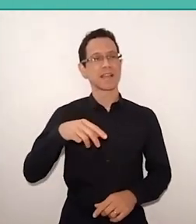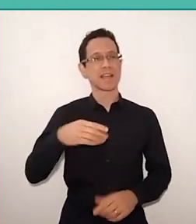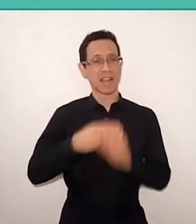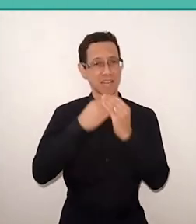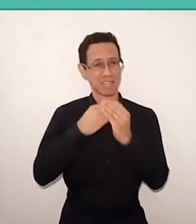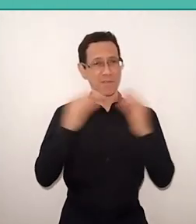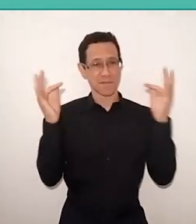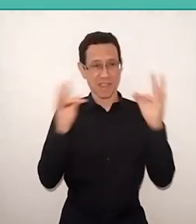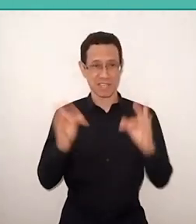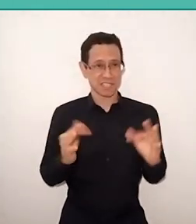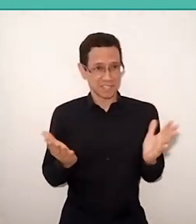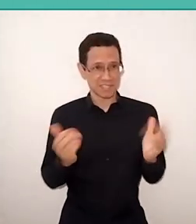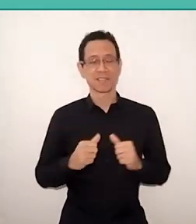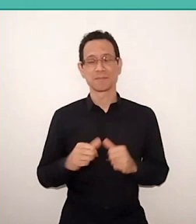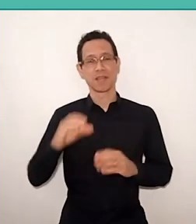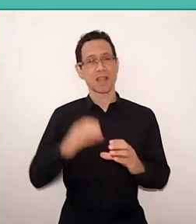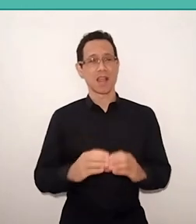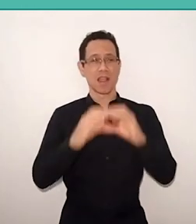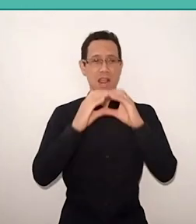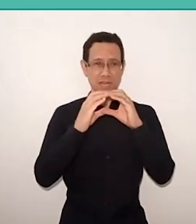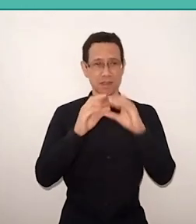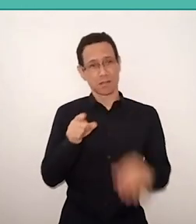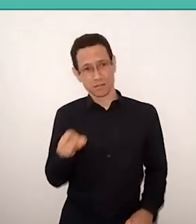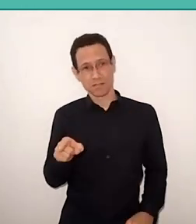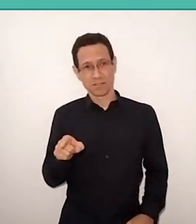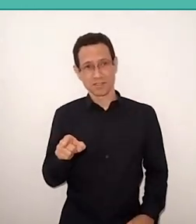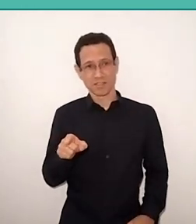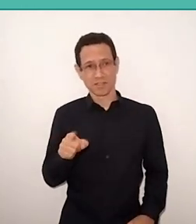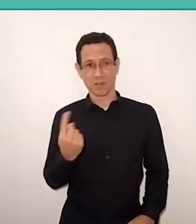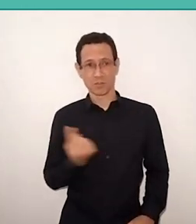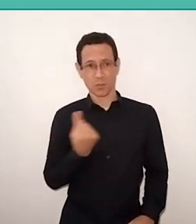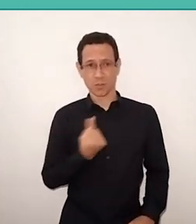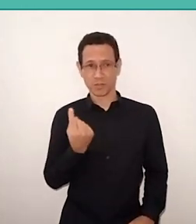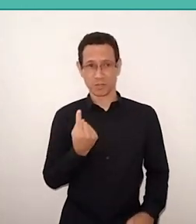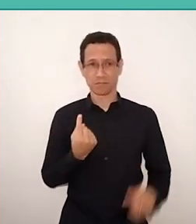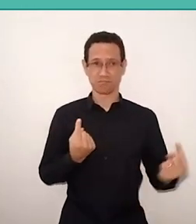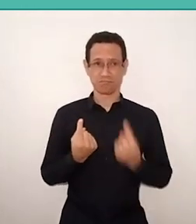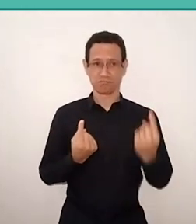and then he took the sandwich. When he got the sandwich, he was alone, with me in the car, sitting in the back seat,